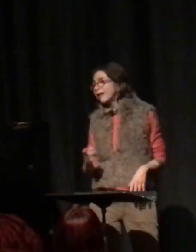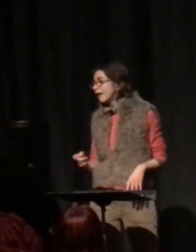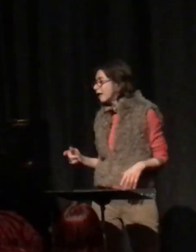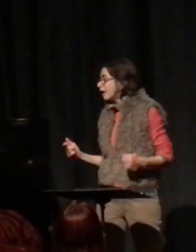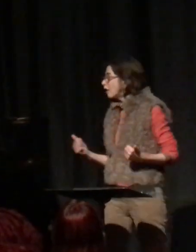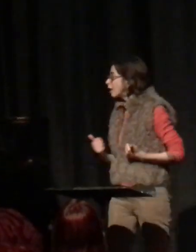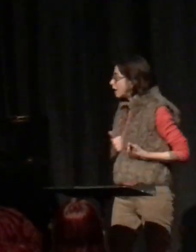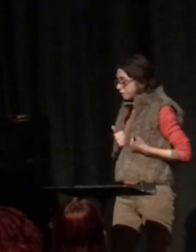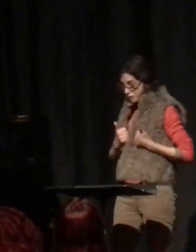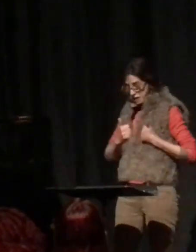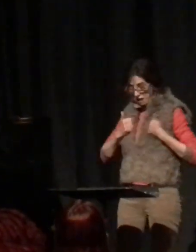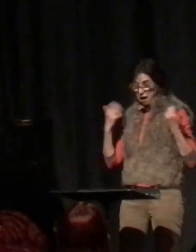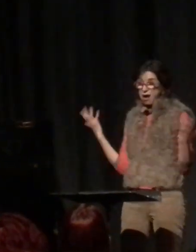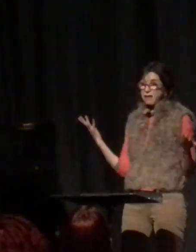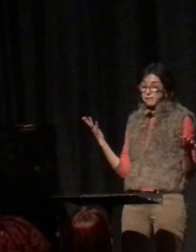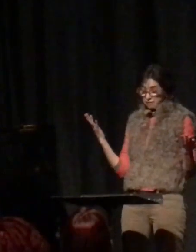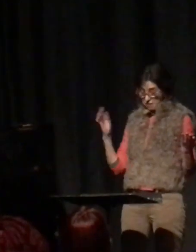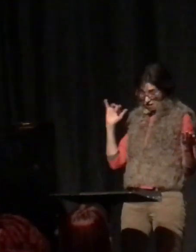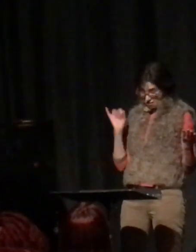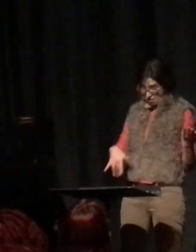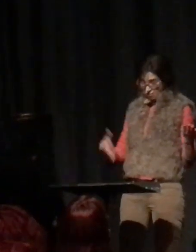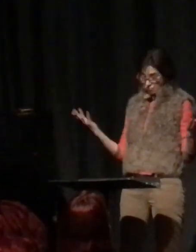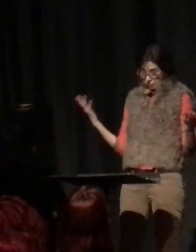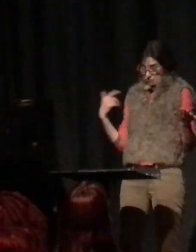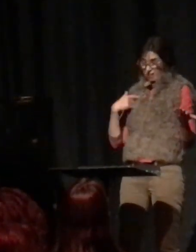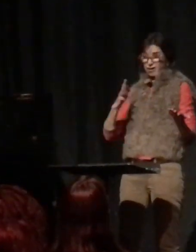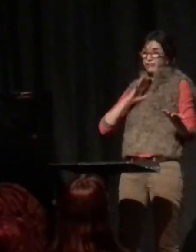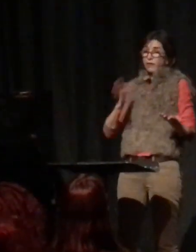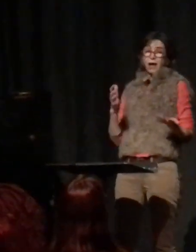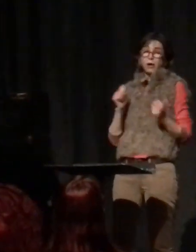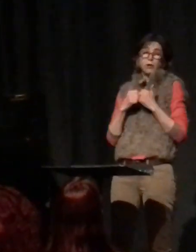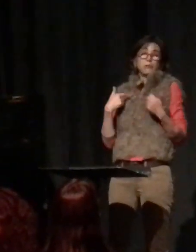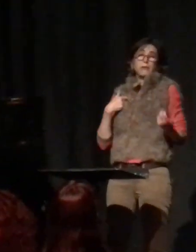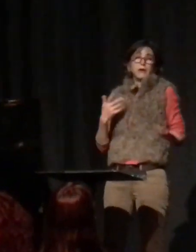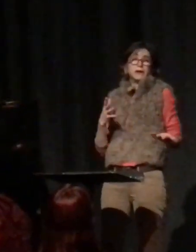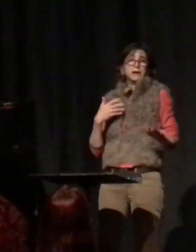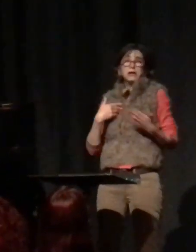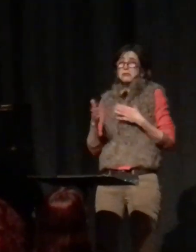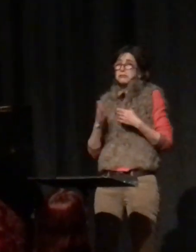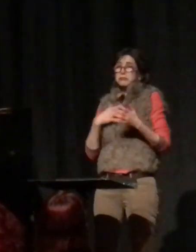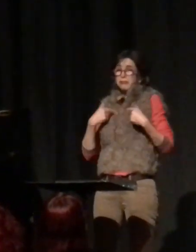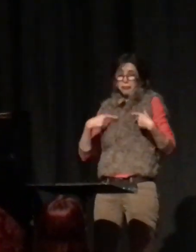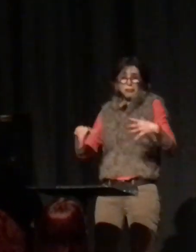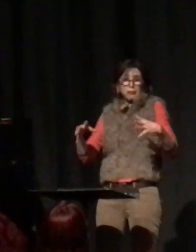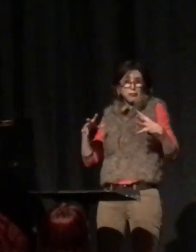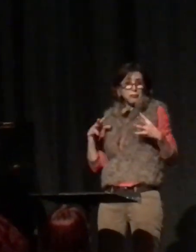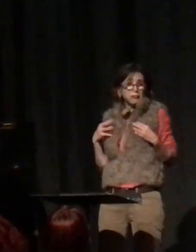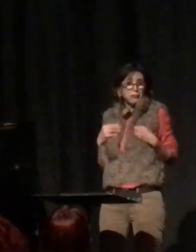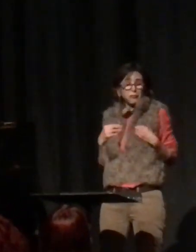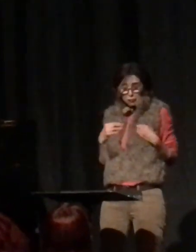It comes down to reality, and it's fine with me 'cause I've let it slide